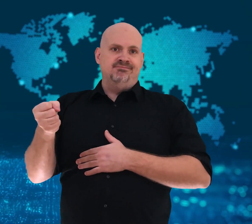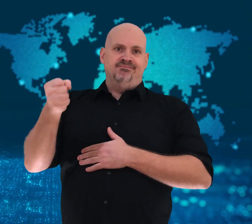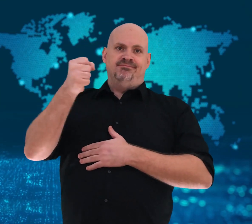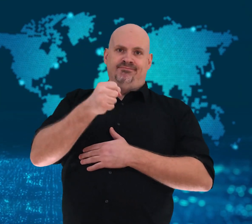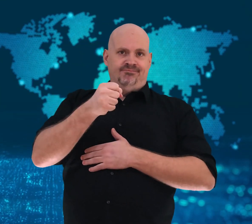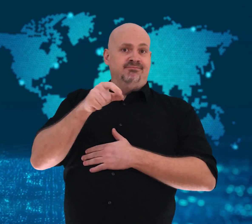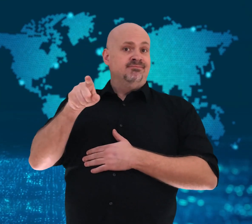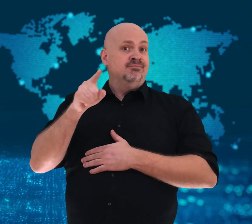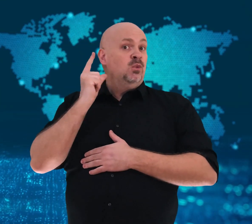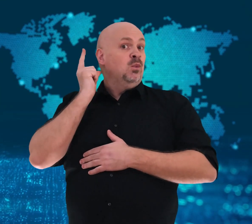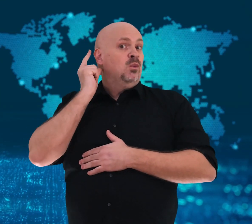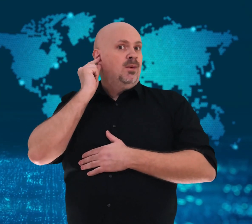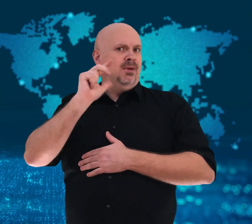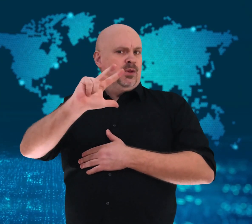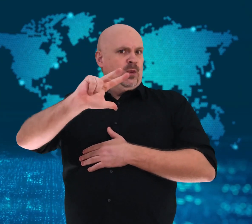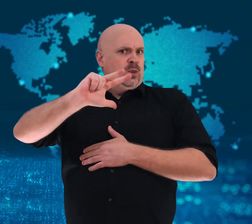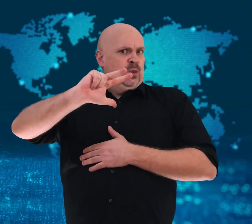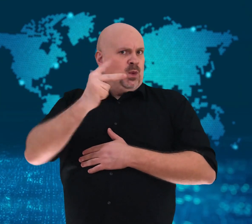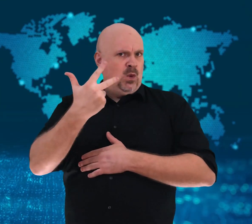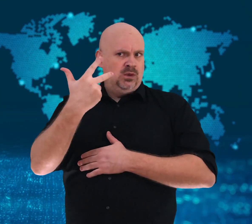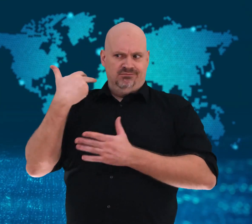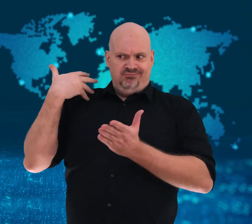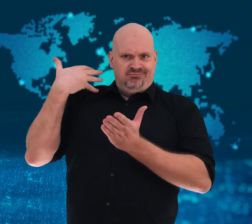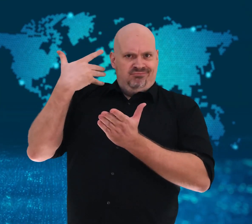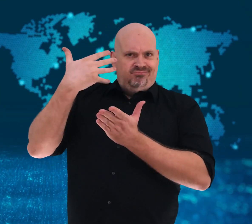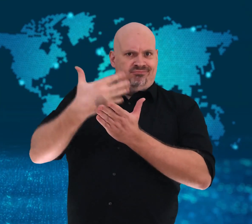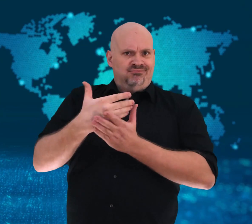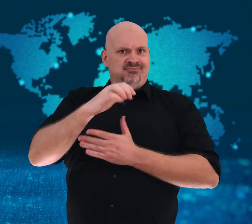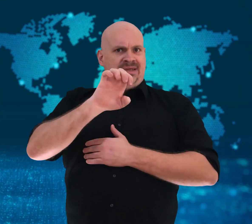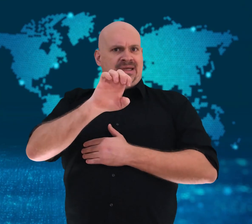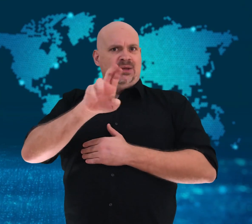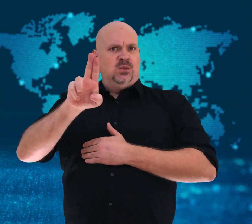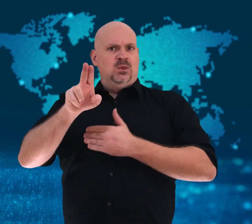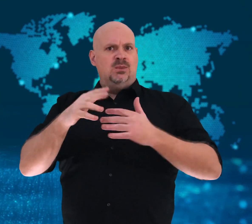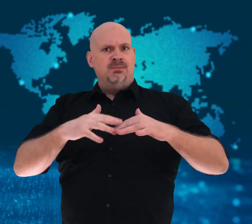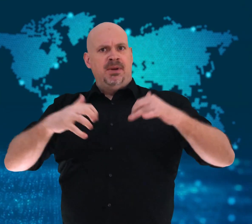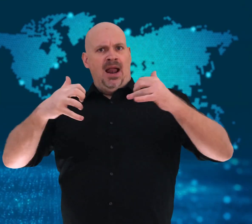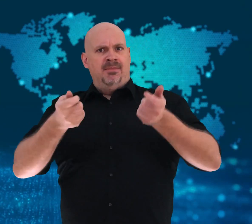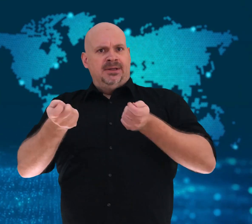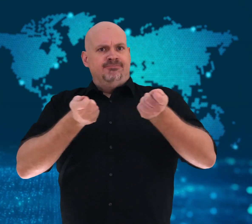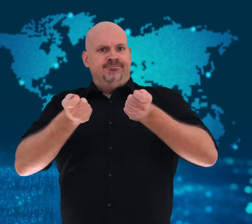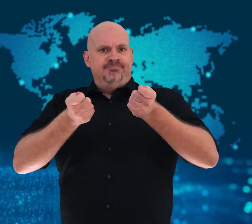head Europe’s Parliament. On Tuesday,